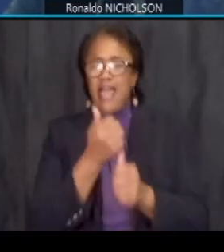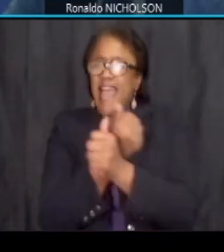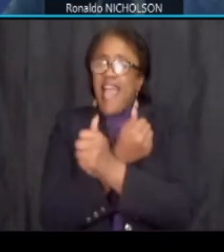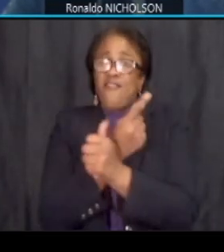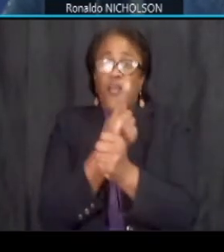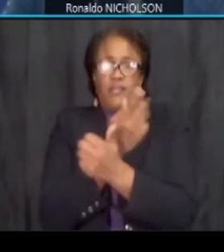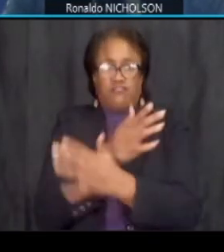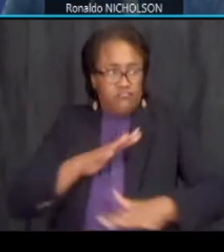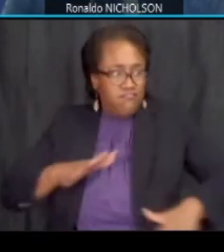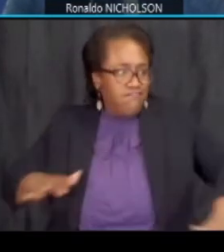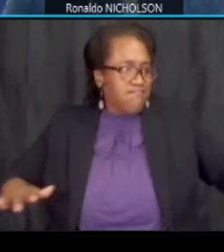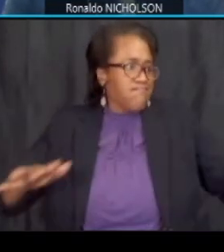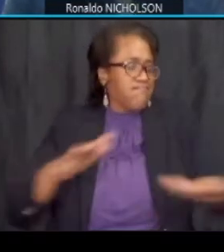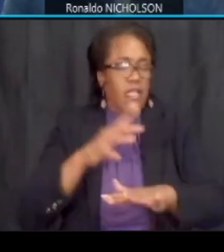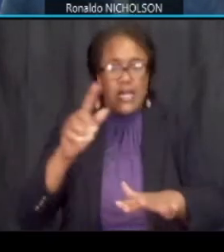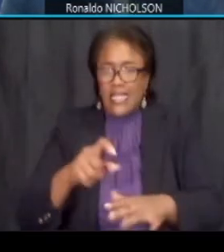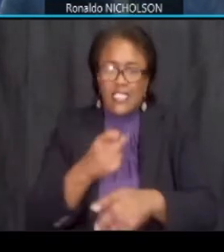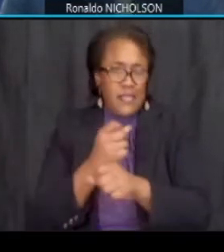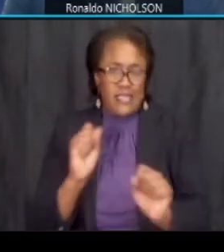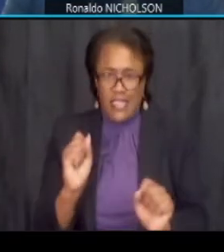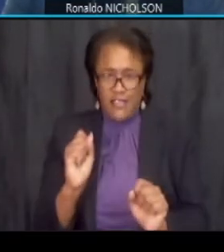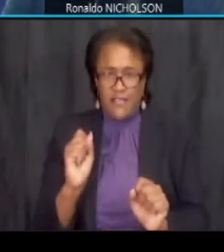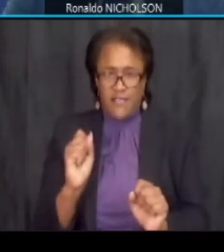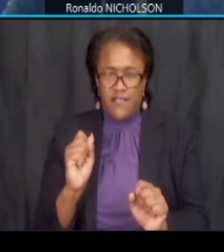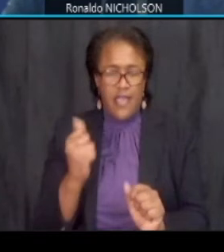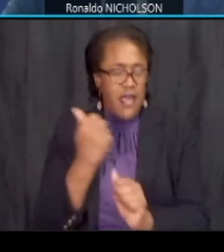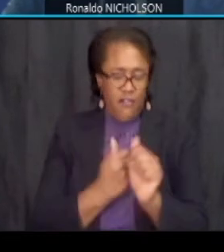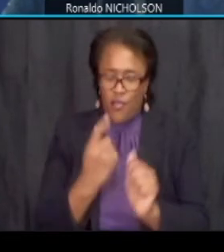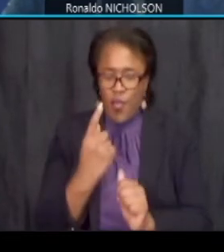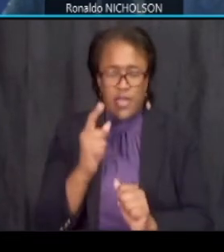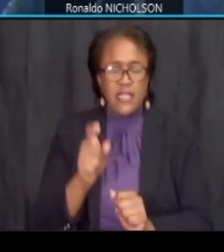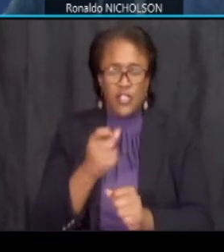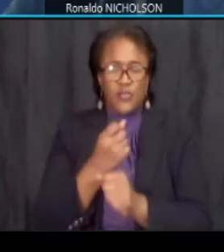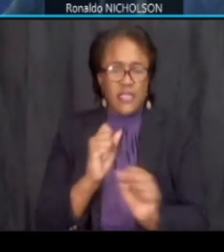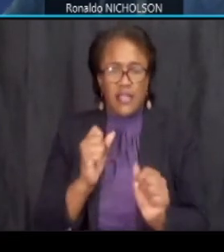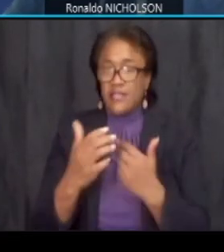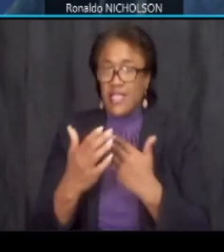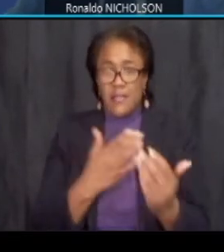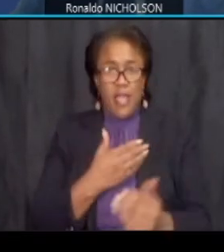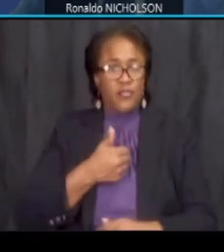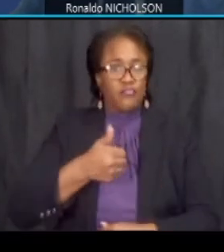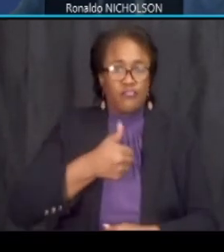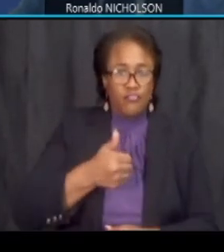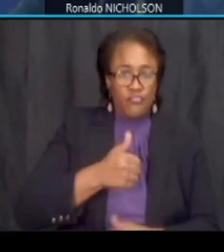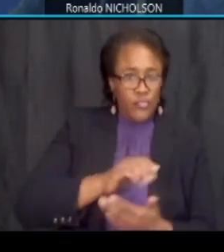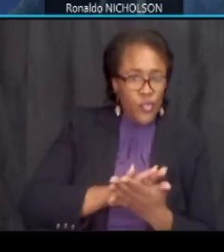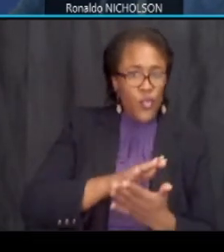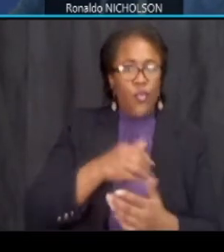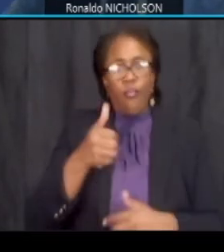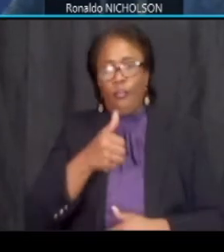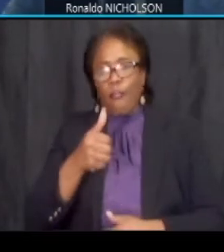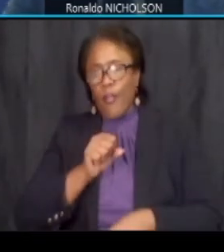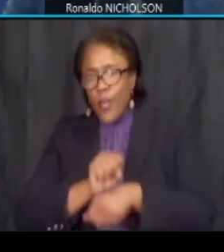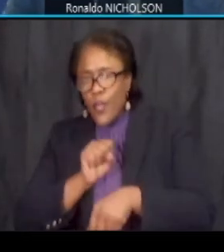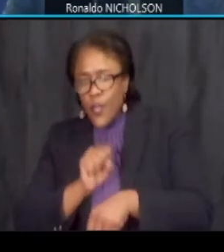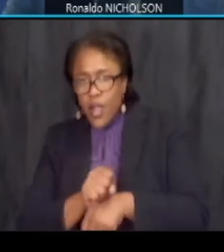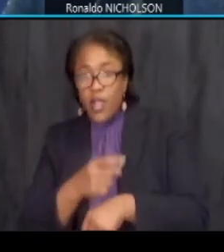as they go from work to and from work and school but also those that are working on the project